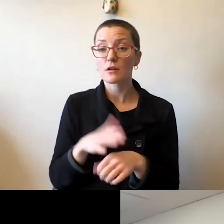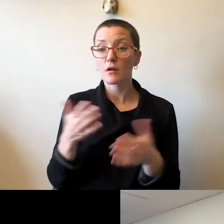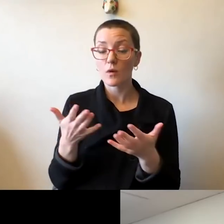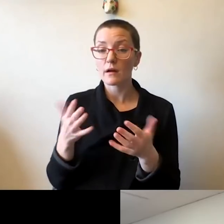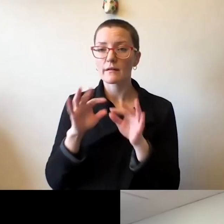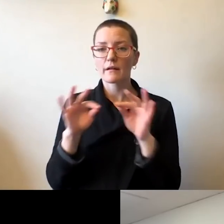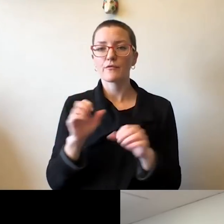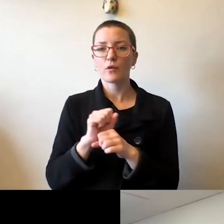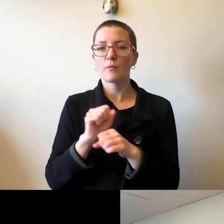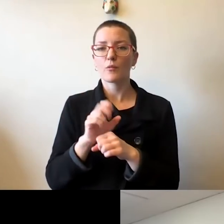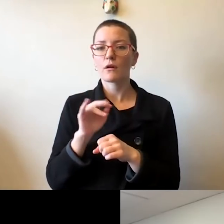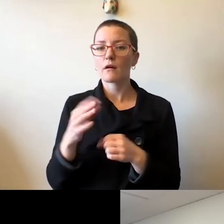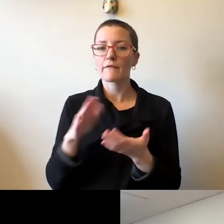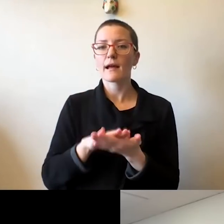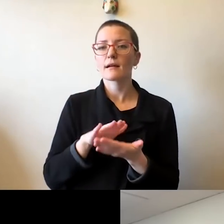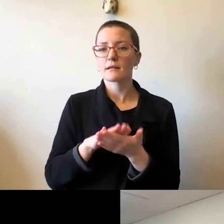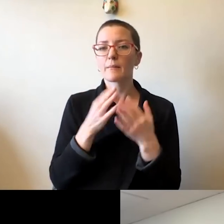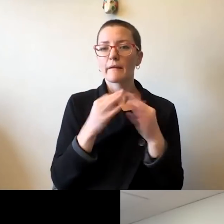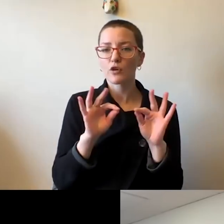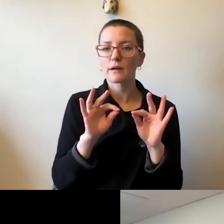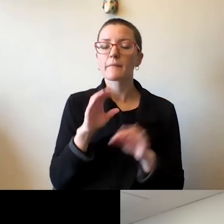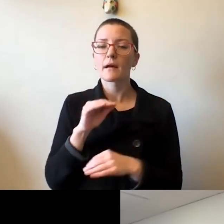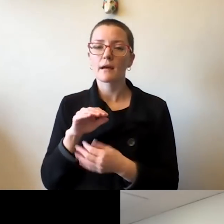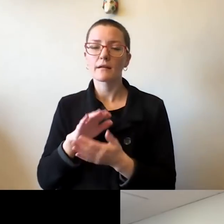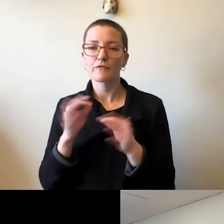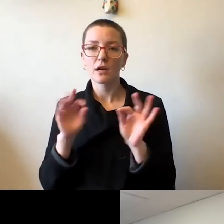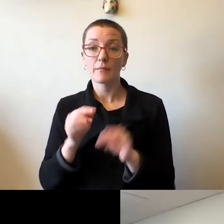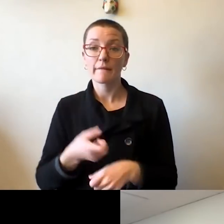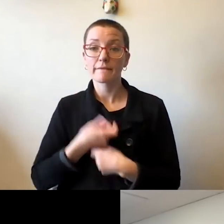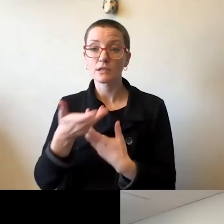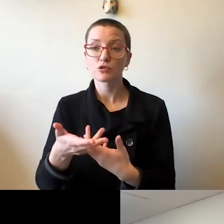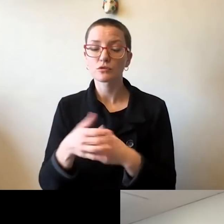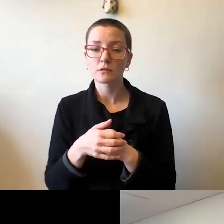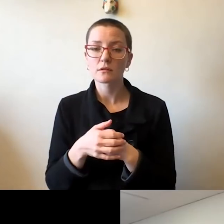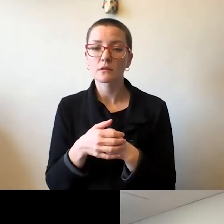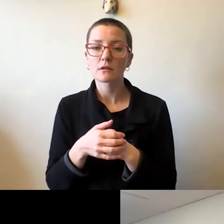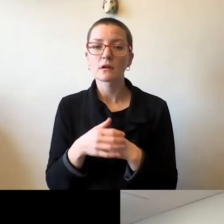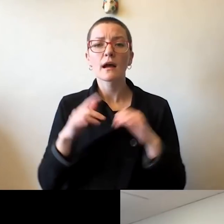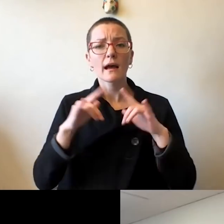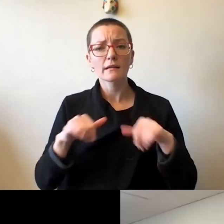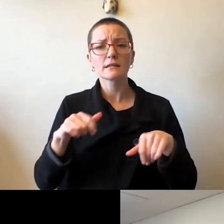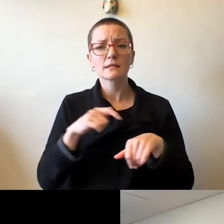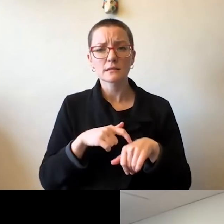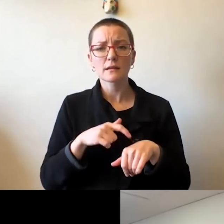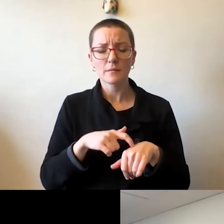of academic freedom and freedom of expression. But at the same time, we also need to recognize